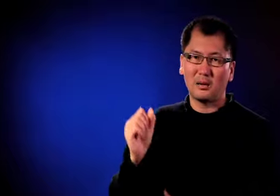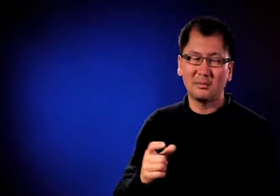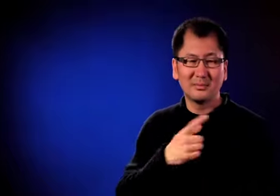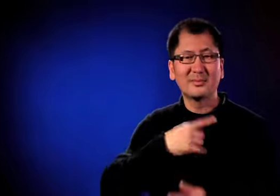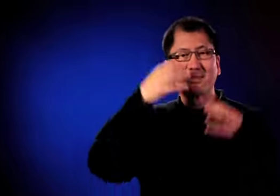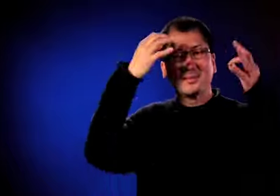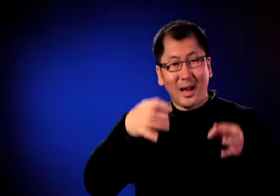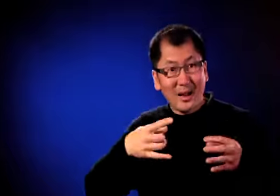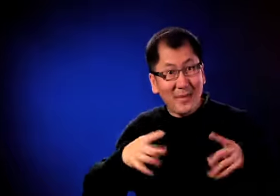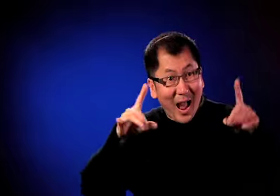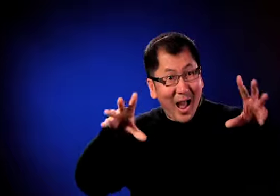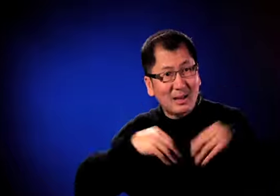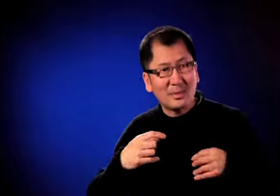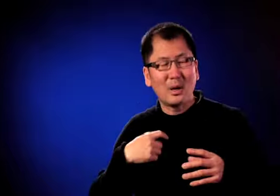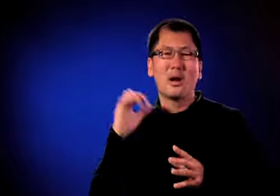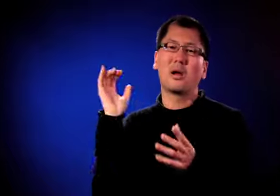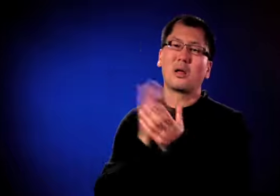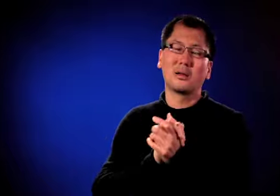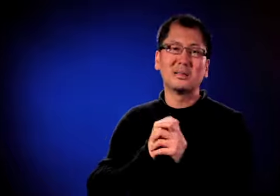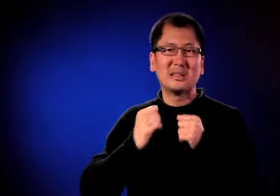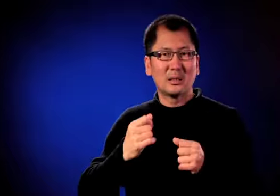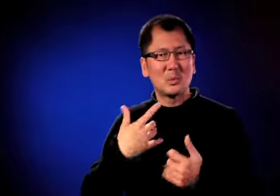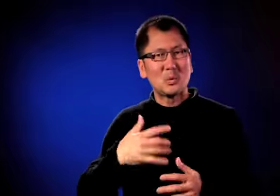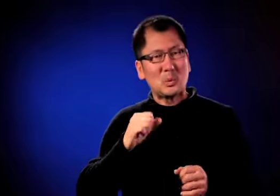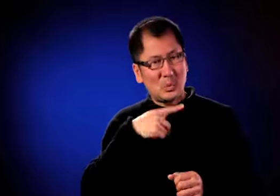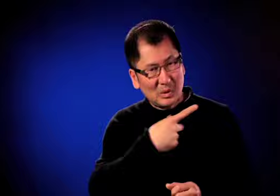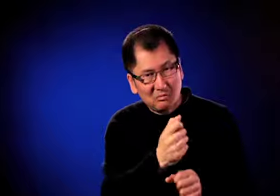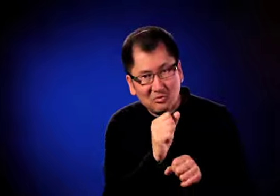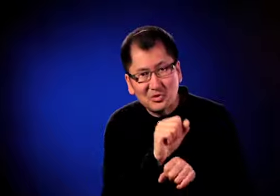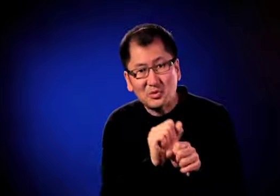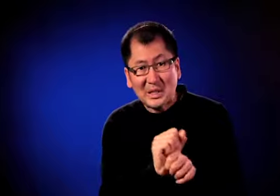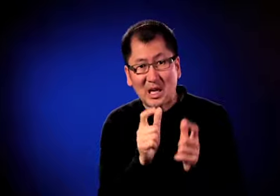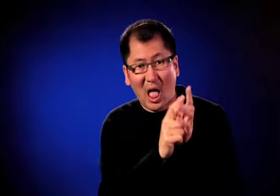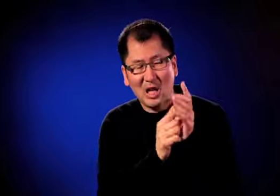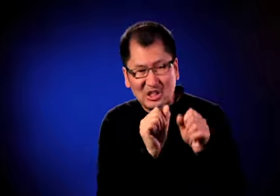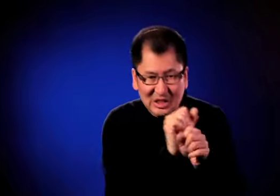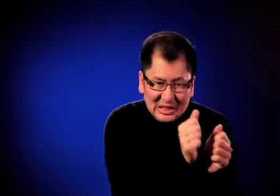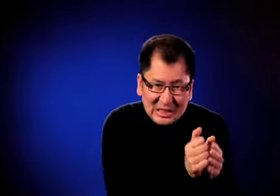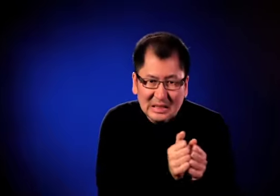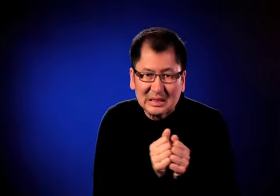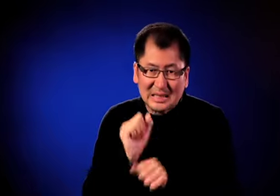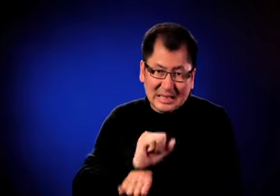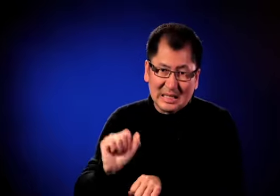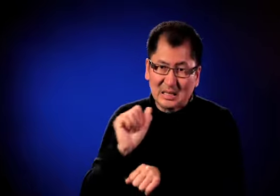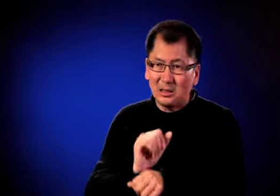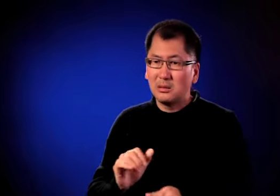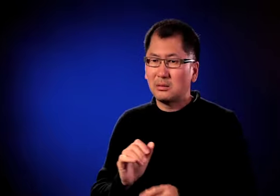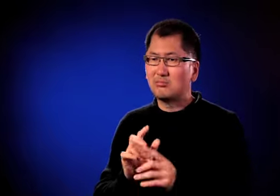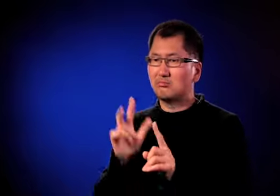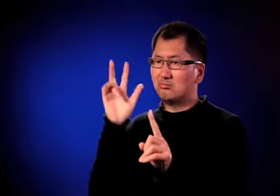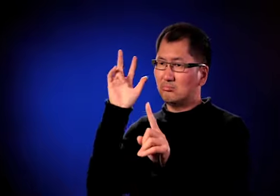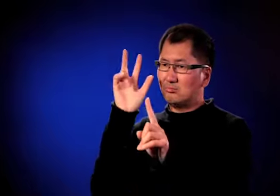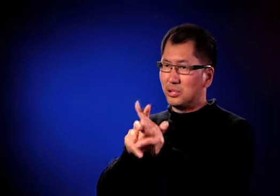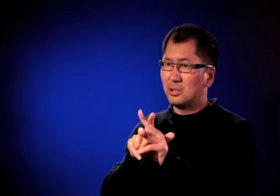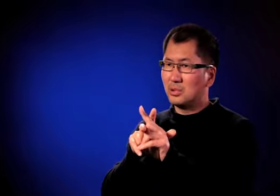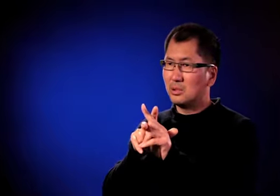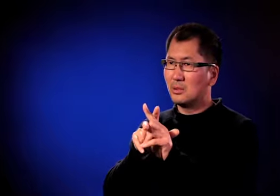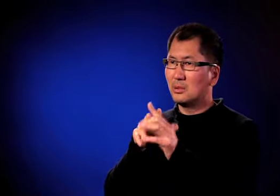So finally someone accepted us as clients. We worked so closely with Rick to sue the hospital